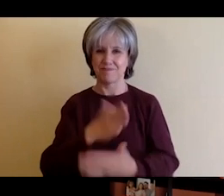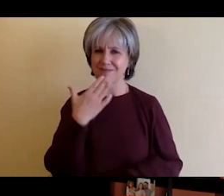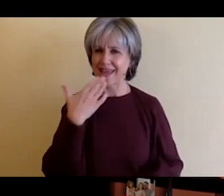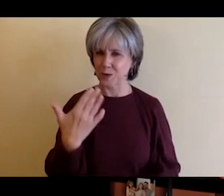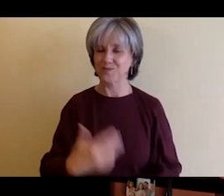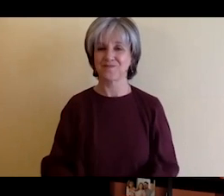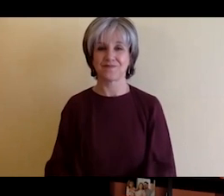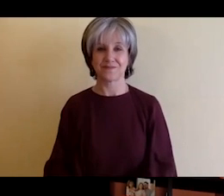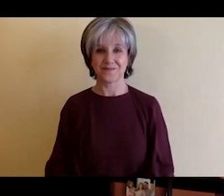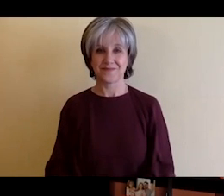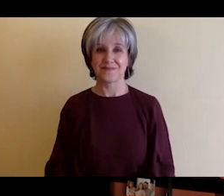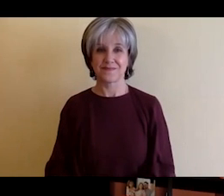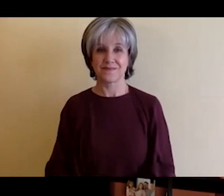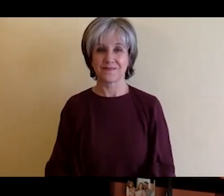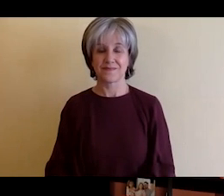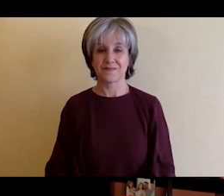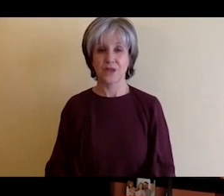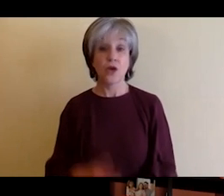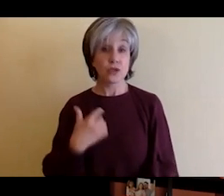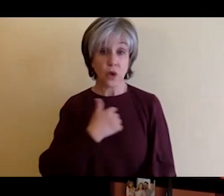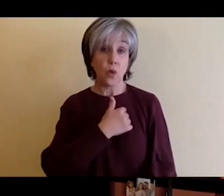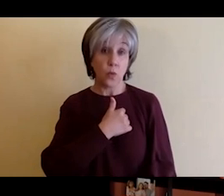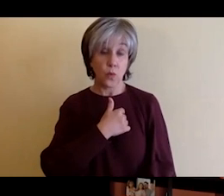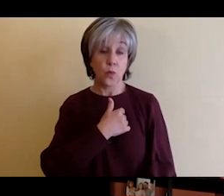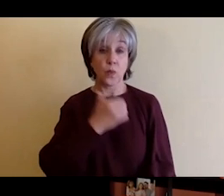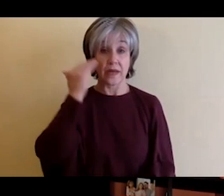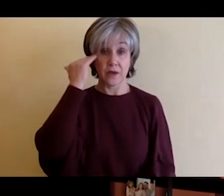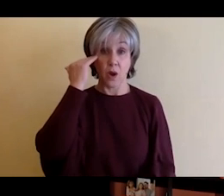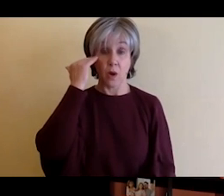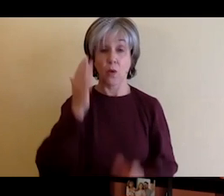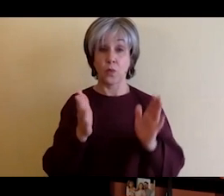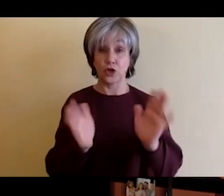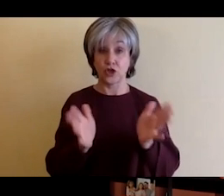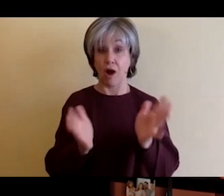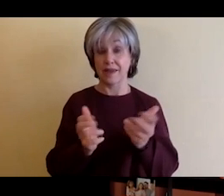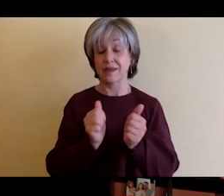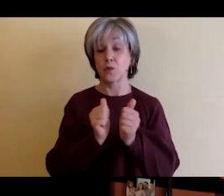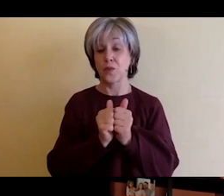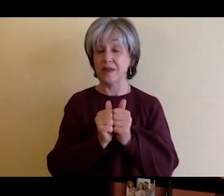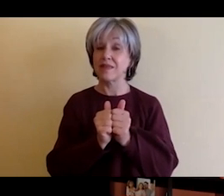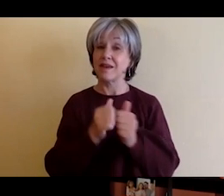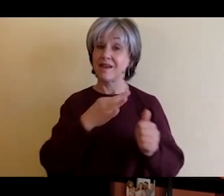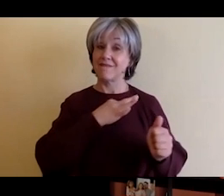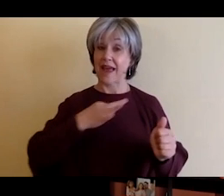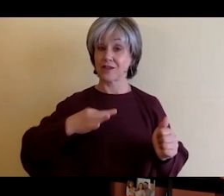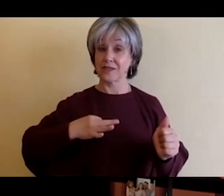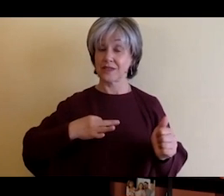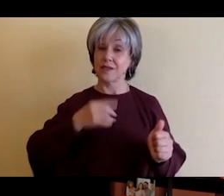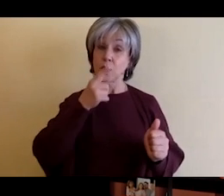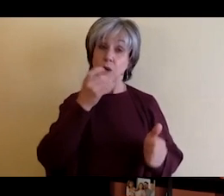we know that we're talking to prospective faculty members considering RIT as their home, can you share with us two things that you truly